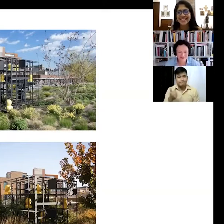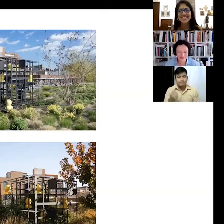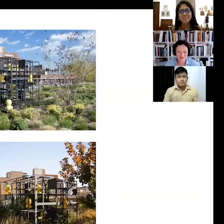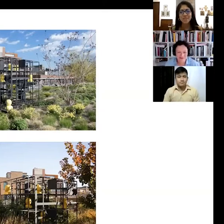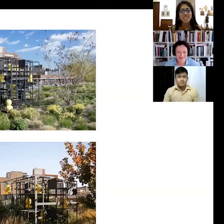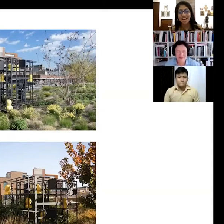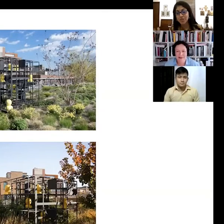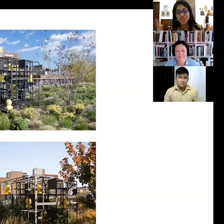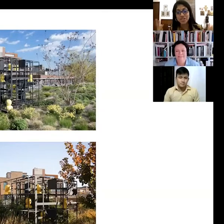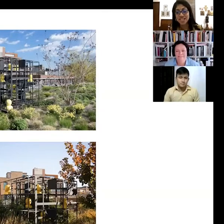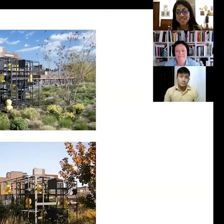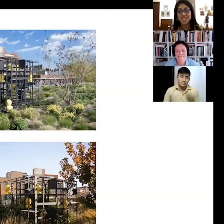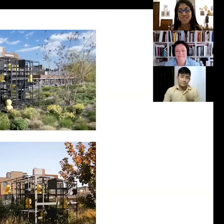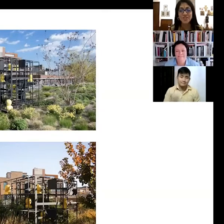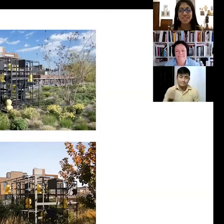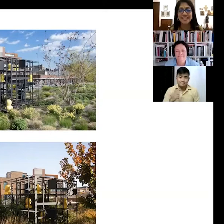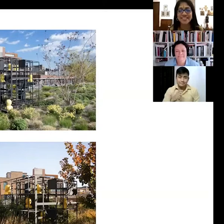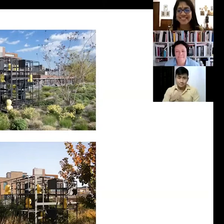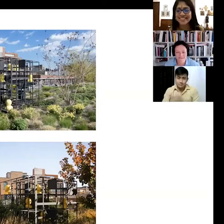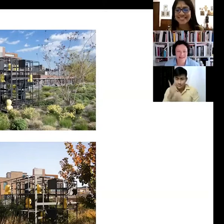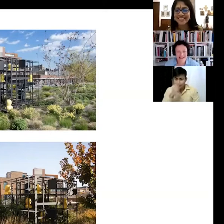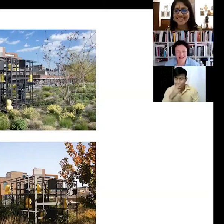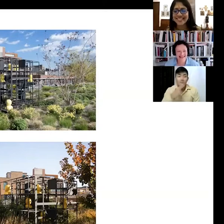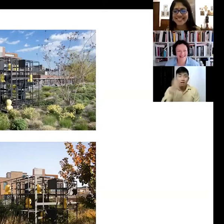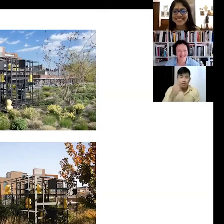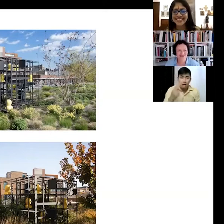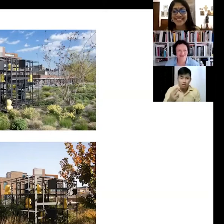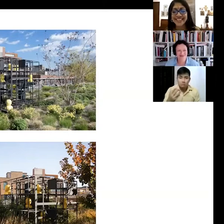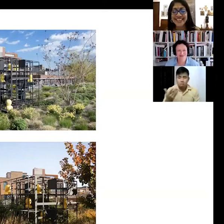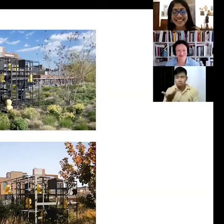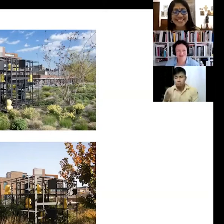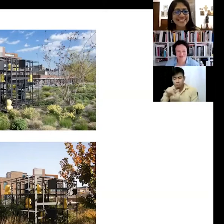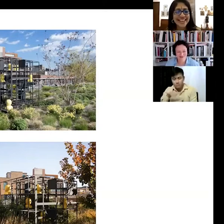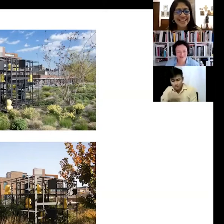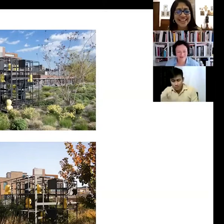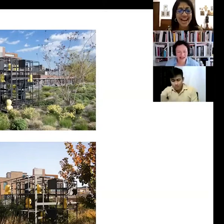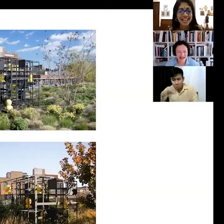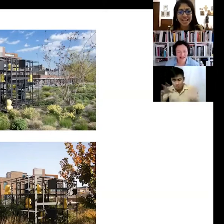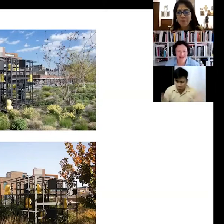Sometimes the art, just nature takes over, right, yeah... exactly... Are there any more